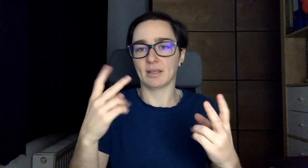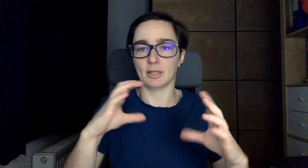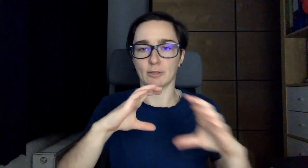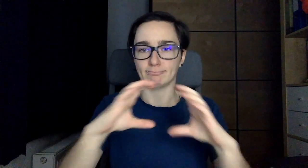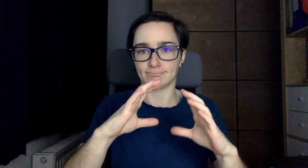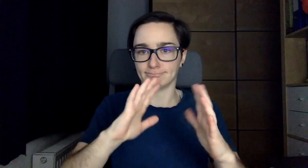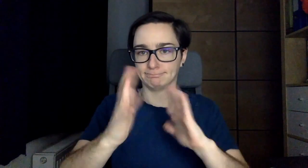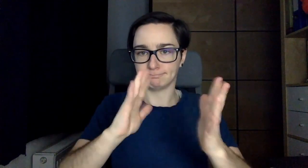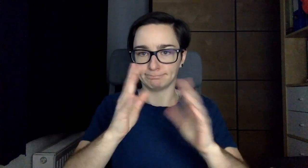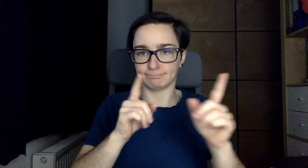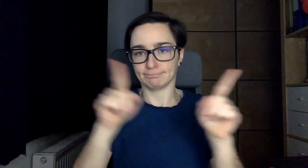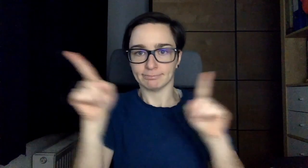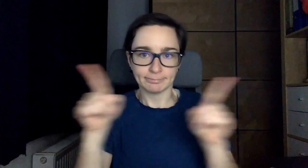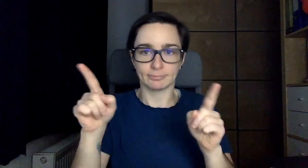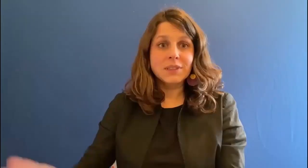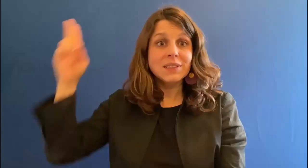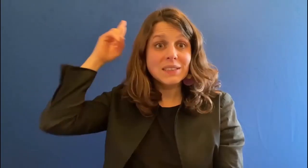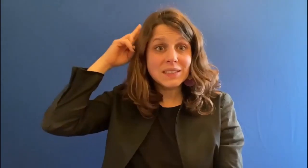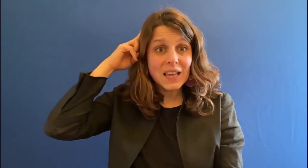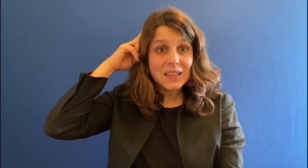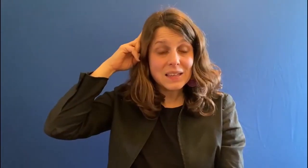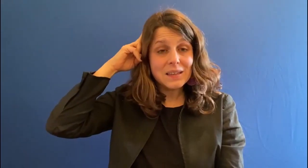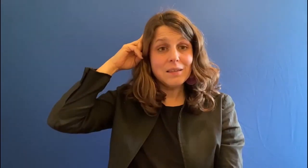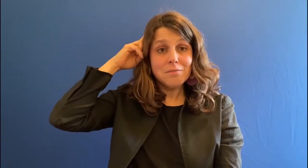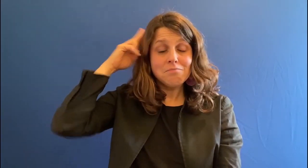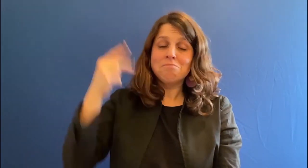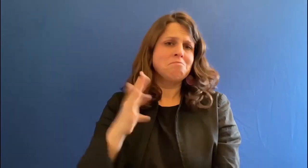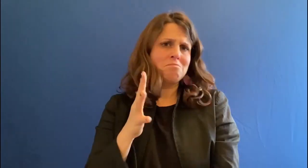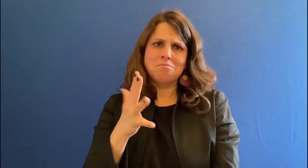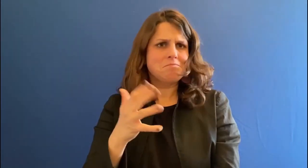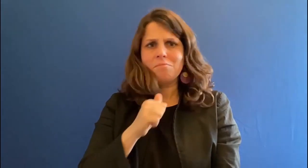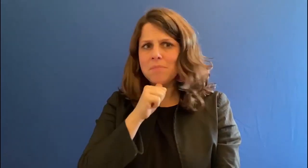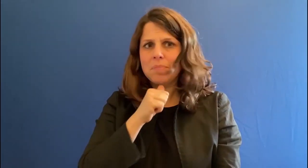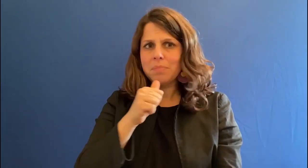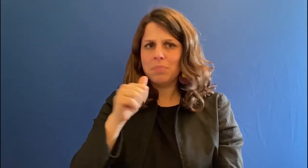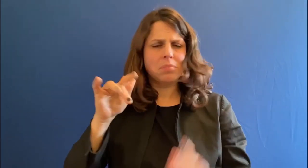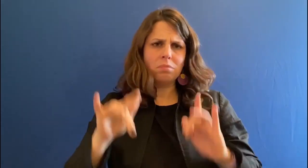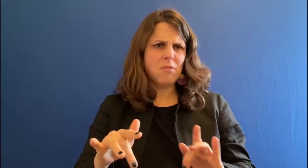Important is communication and I have that with sign language. CI ....No I don´t have one.